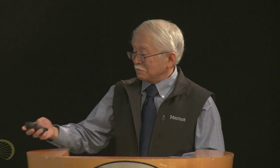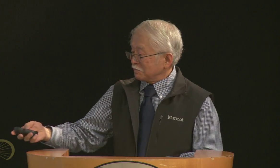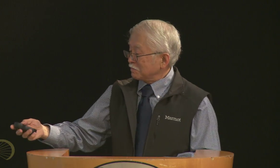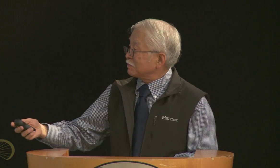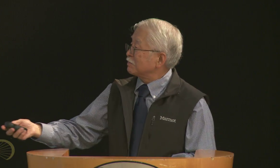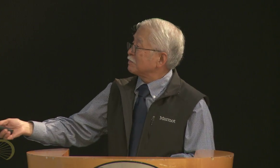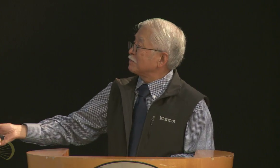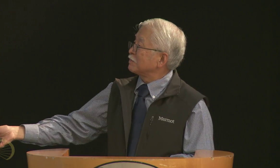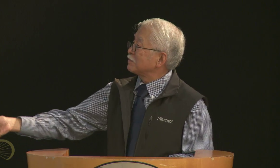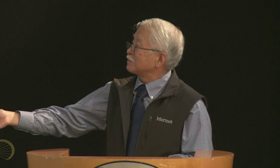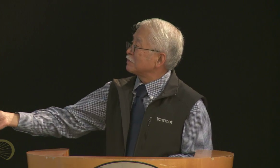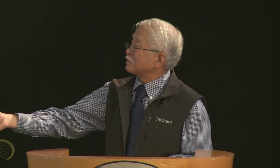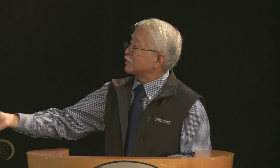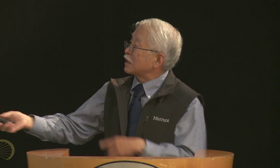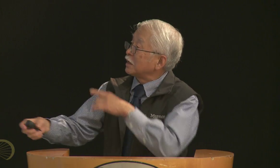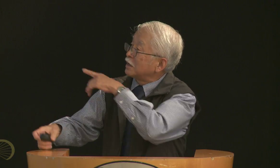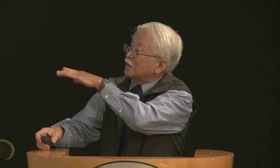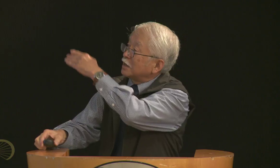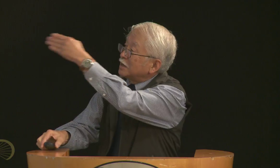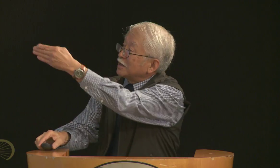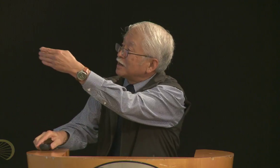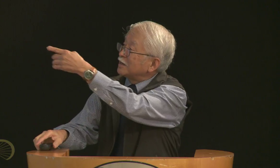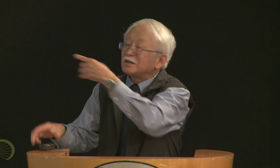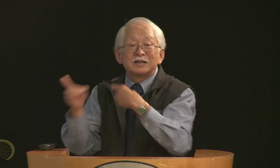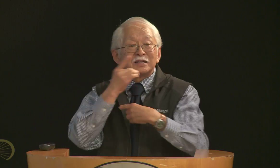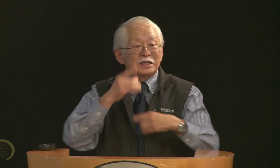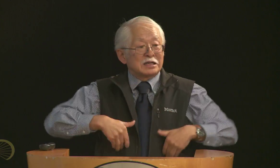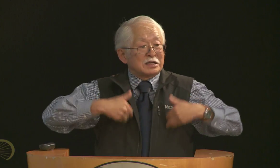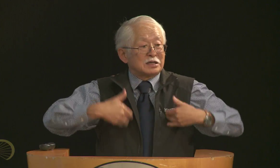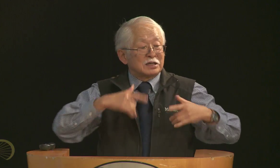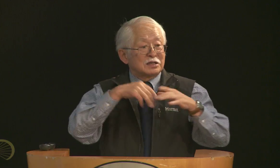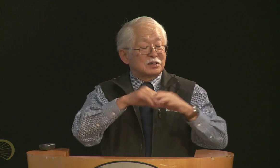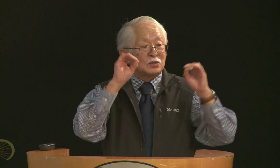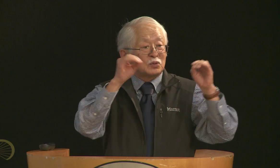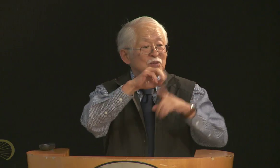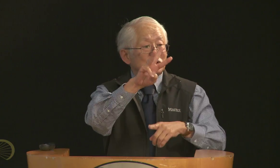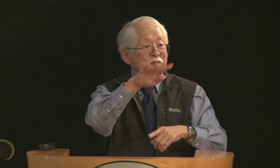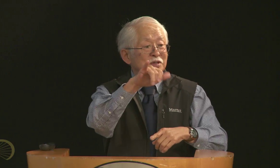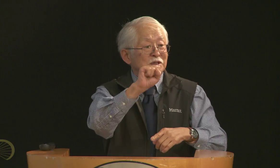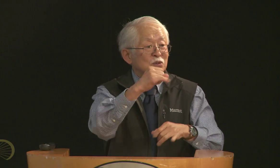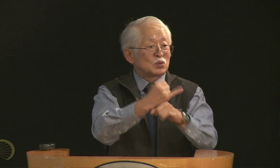quite skilled at the art of writing. On the far left you see a picture